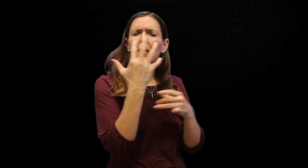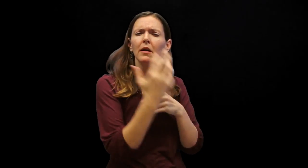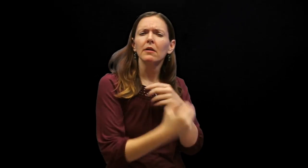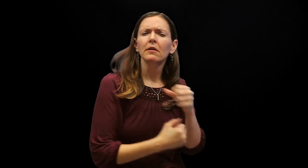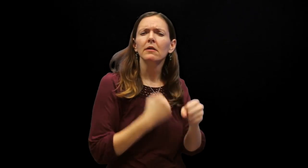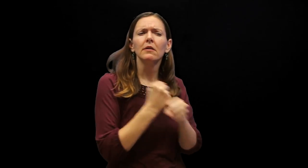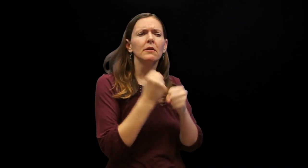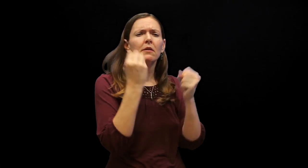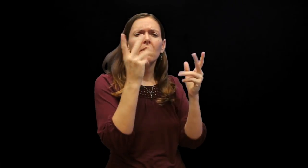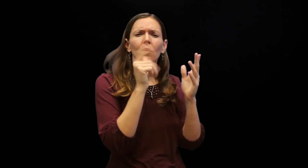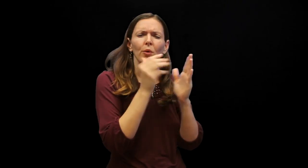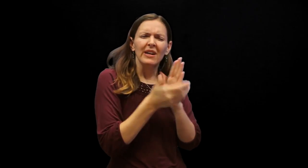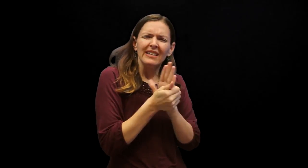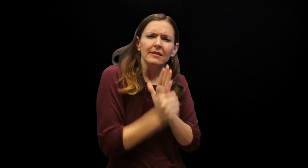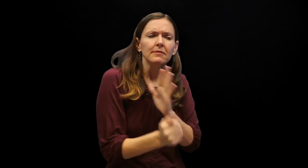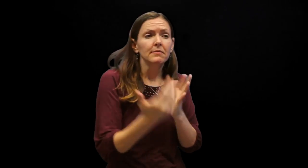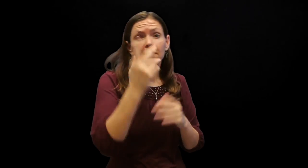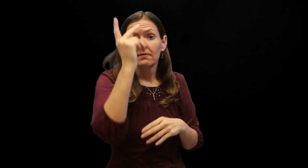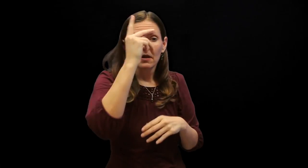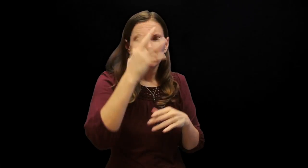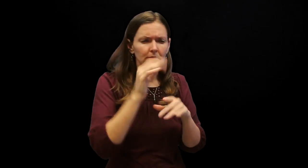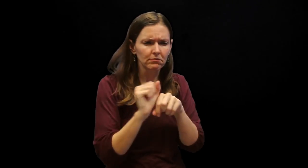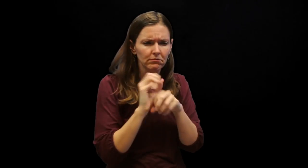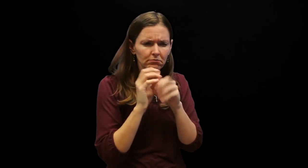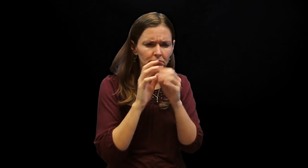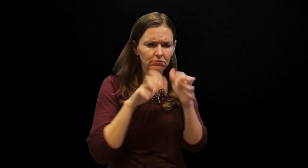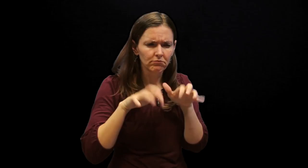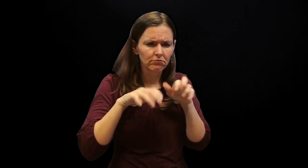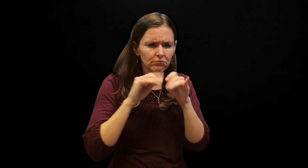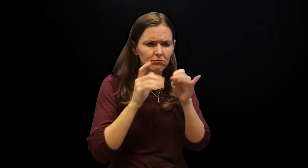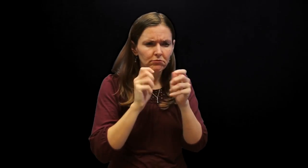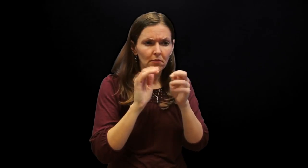Academic English took many, many years to develop- many experts, for instance, philosophers who spent